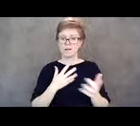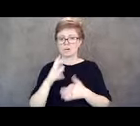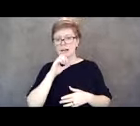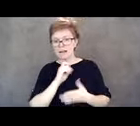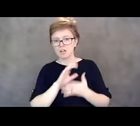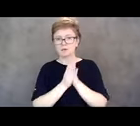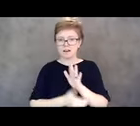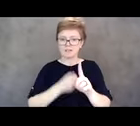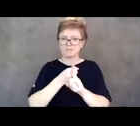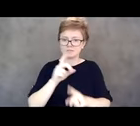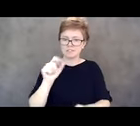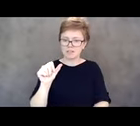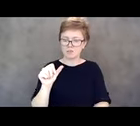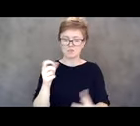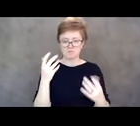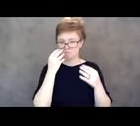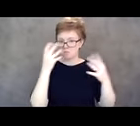We will definitely make more movement forward.